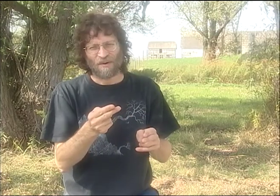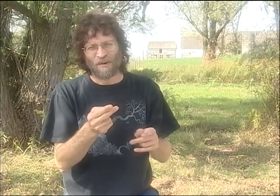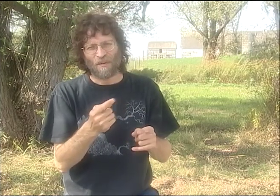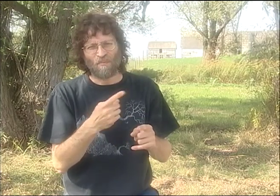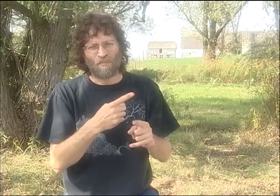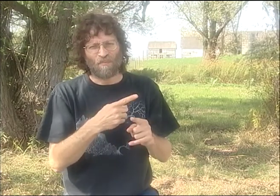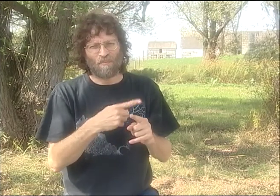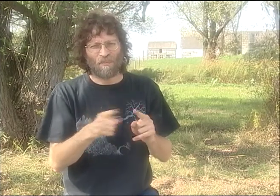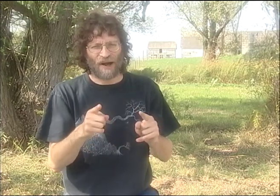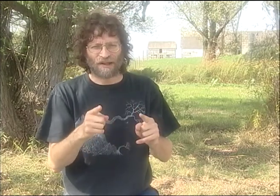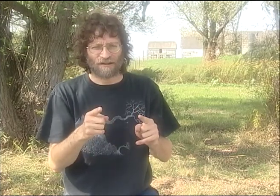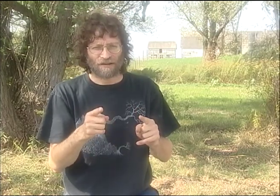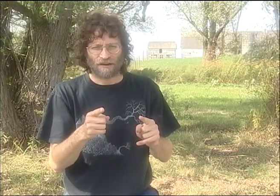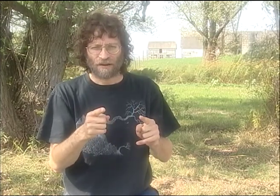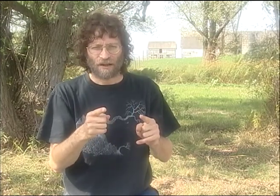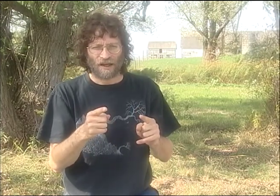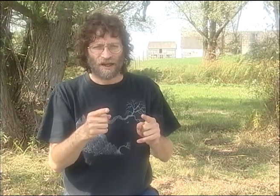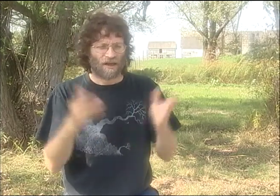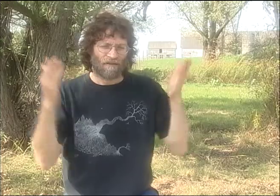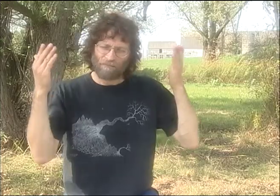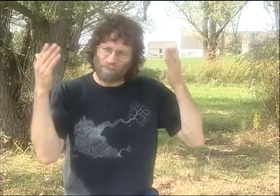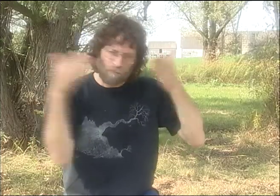JUST VERY BRIEF SKITS.